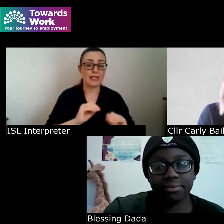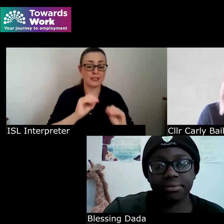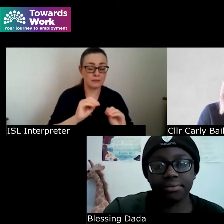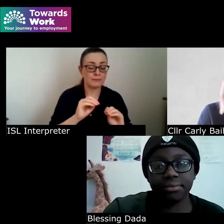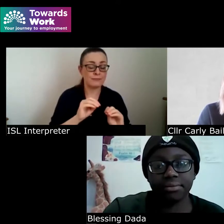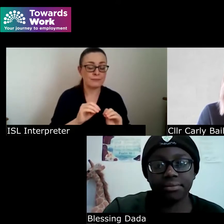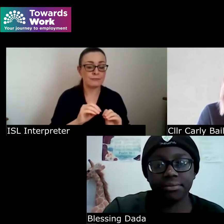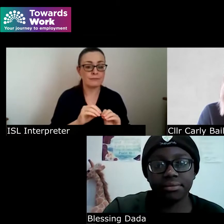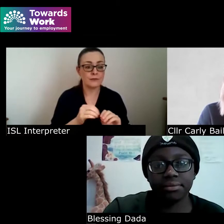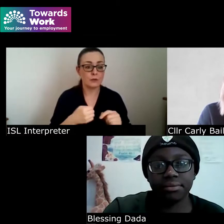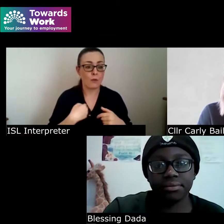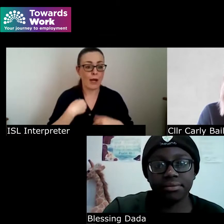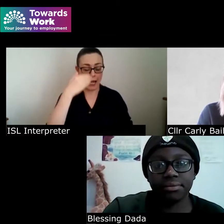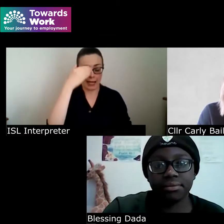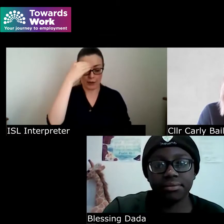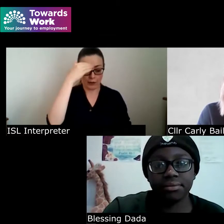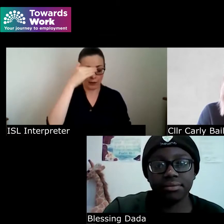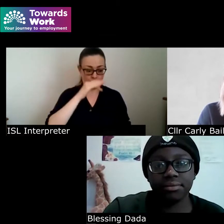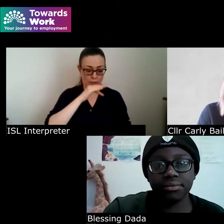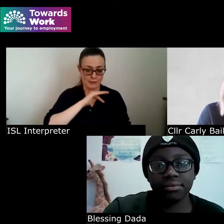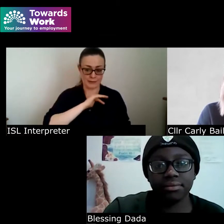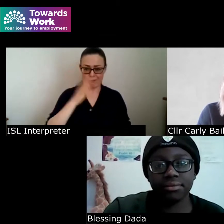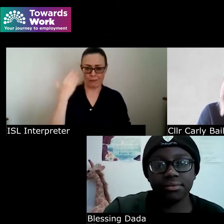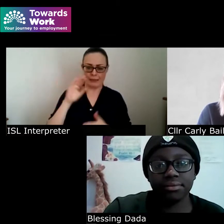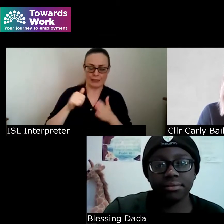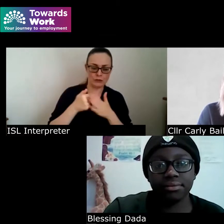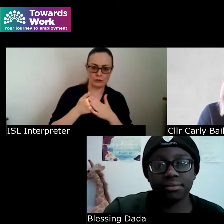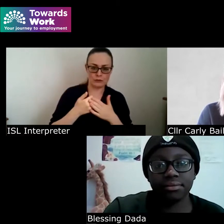I knew that when I was first injured the most important thing for me was keeping